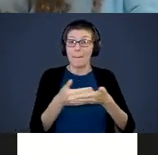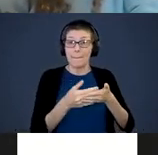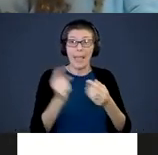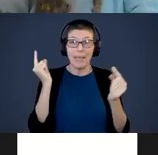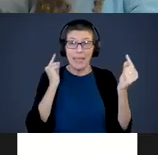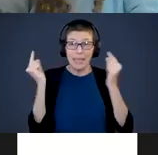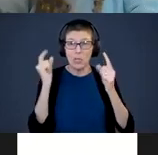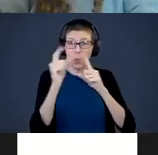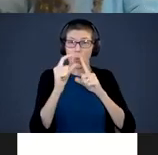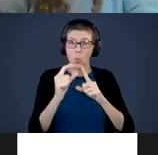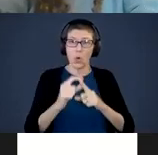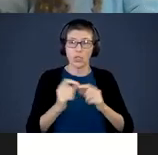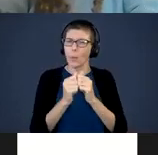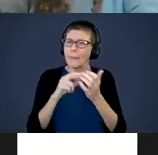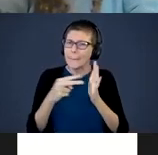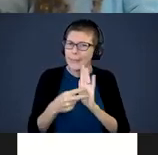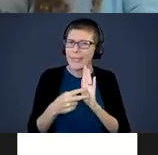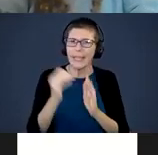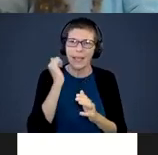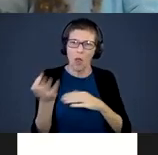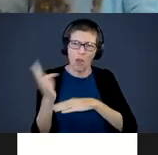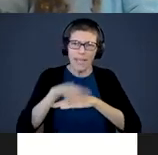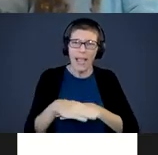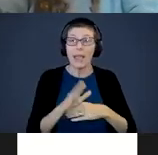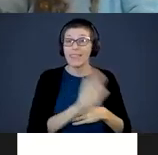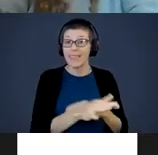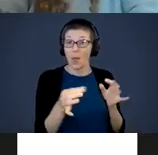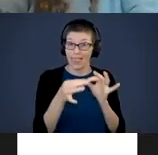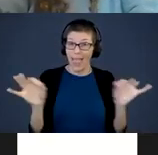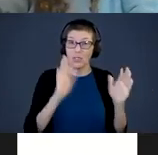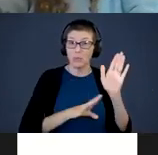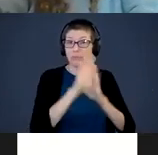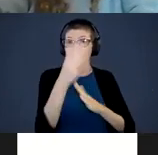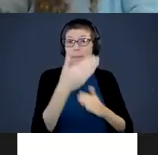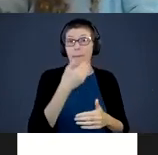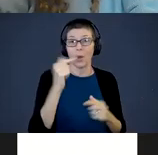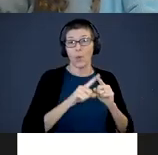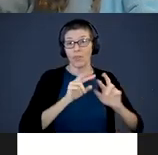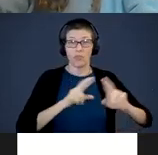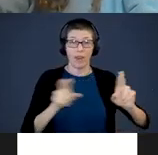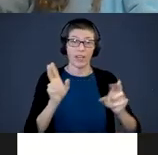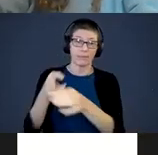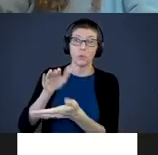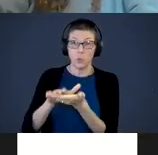throughout the day the better their language is when they get ready to go to school. They